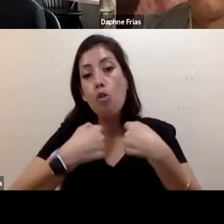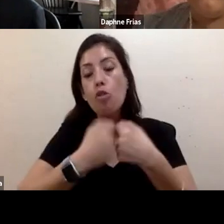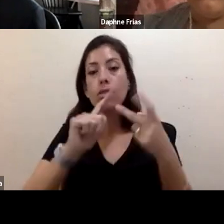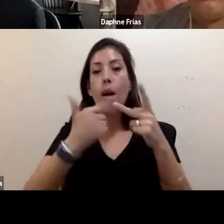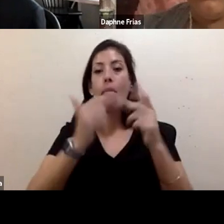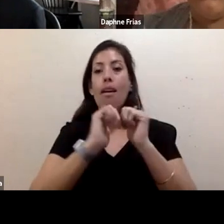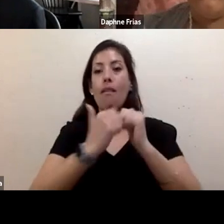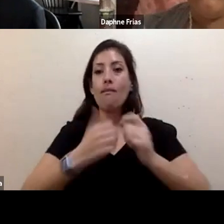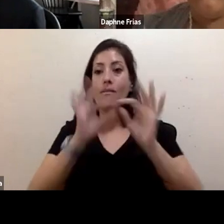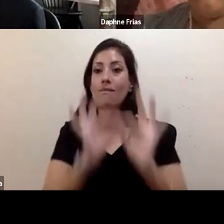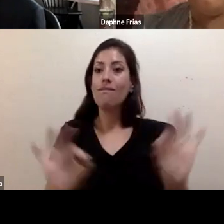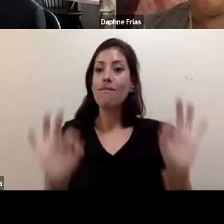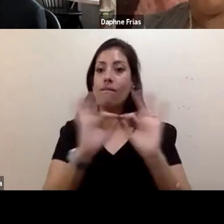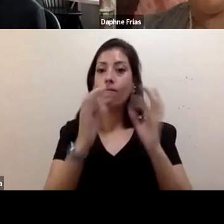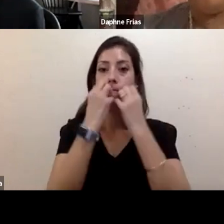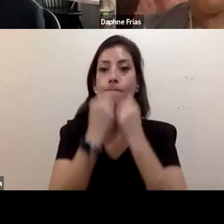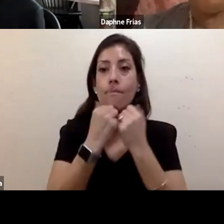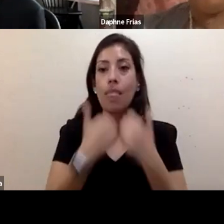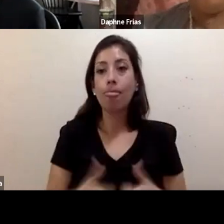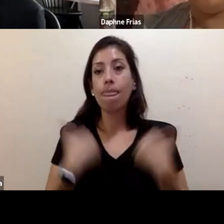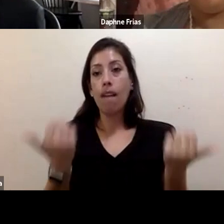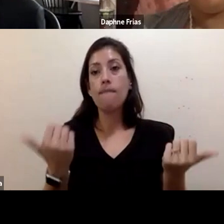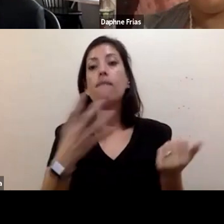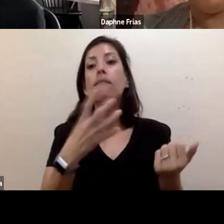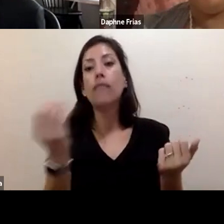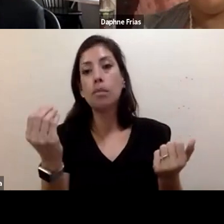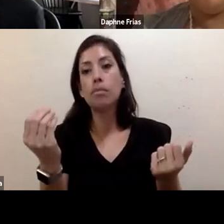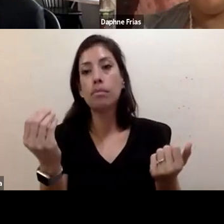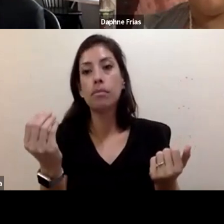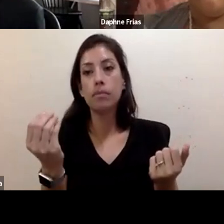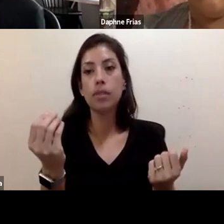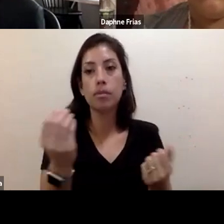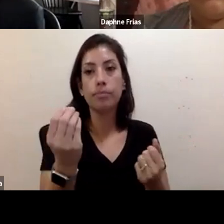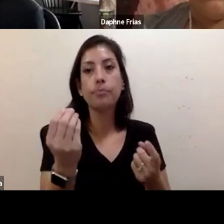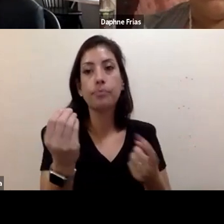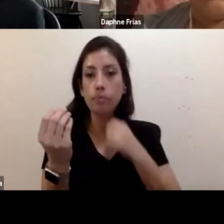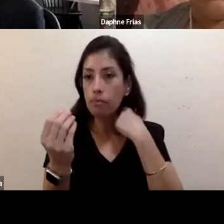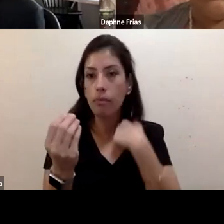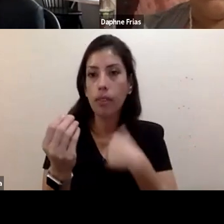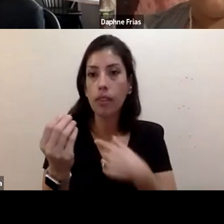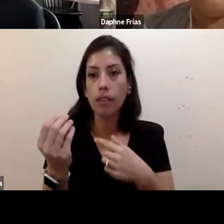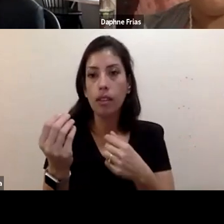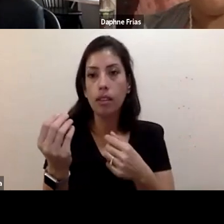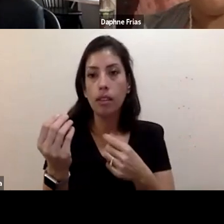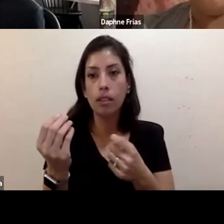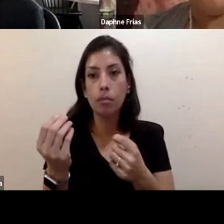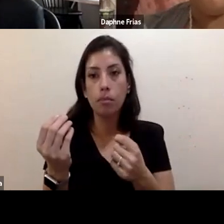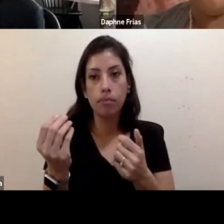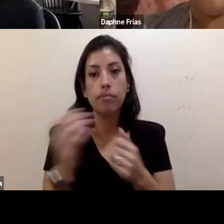And so, to very lightly touch on that, I would say when you start looking at some of these funding options, be looking for other options